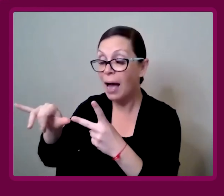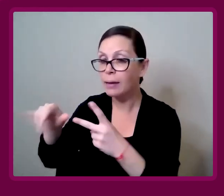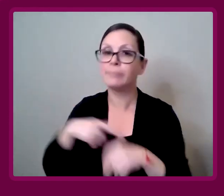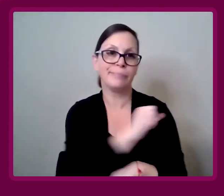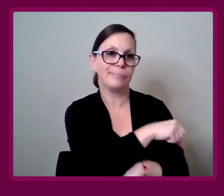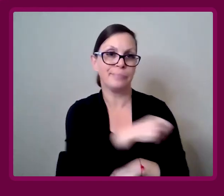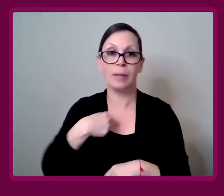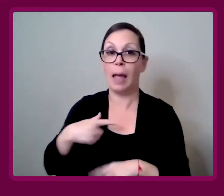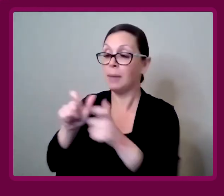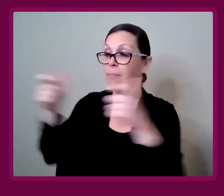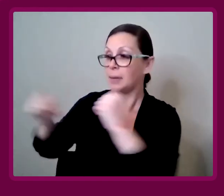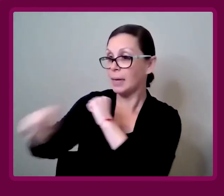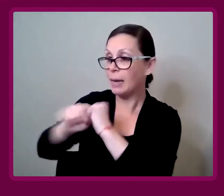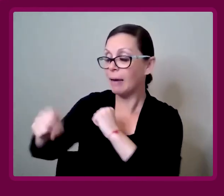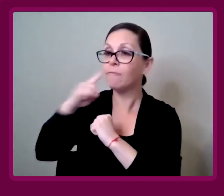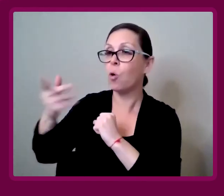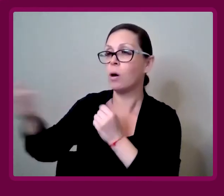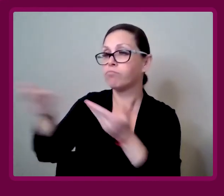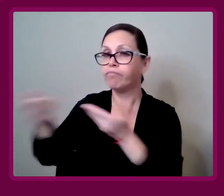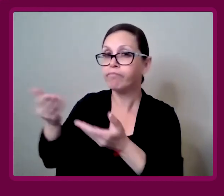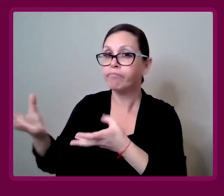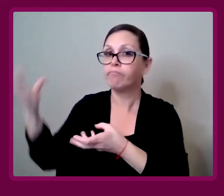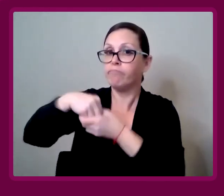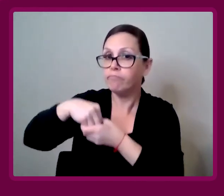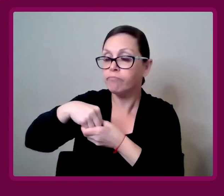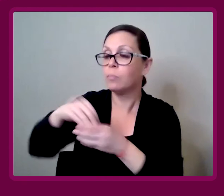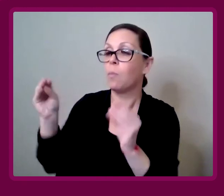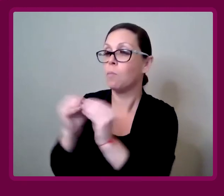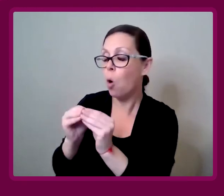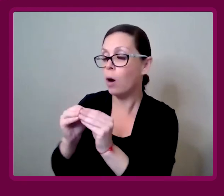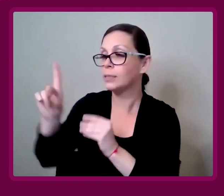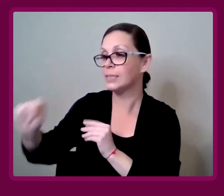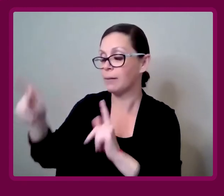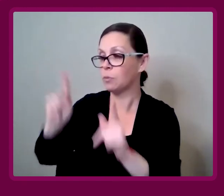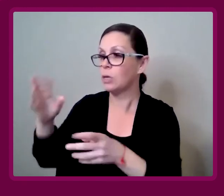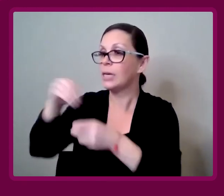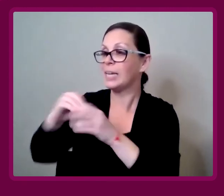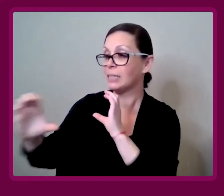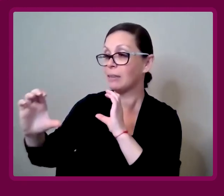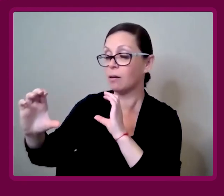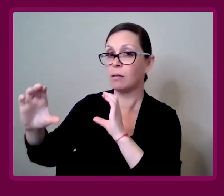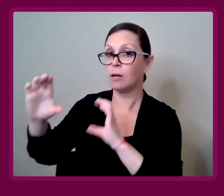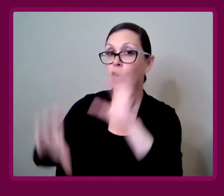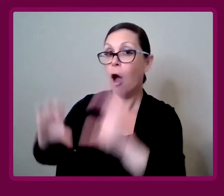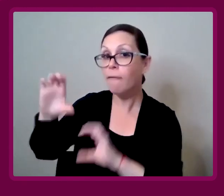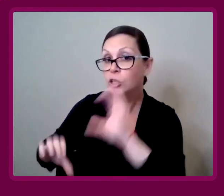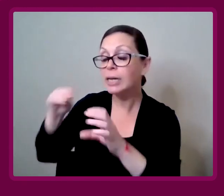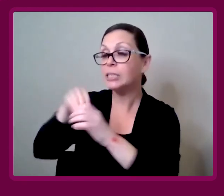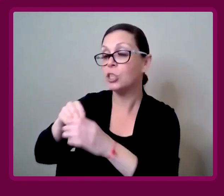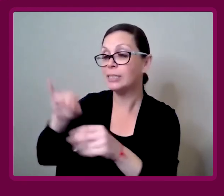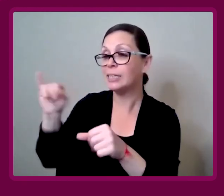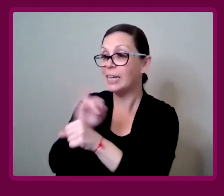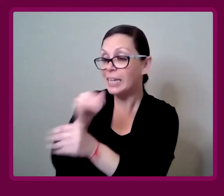I'm a huge advocate for bringing more disabled people into the conversation, into the industry,